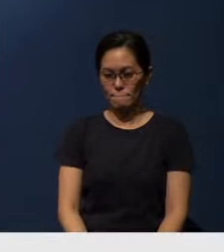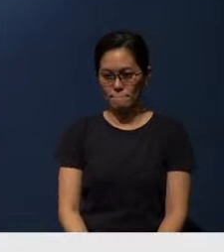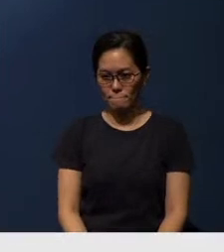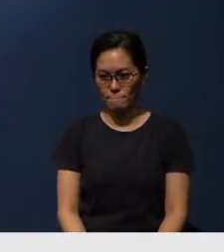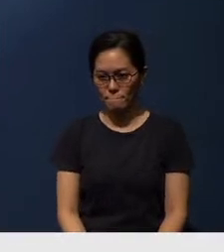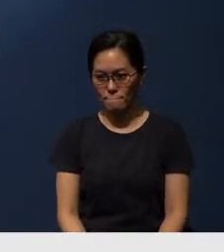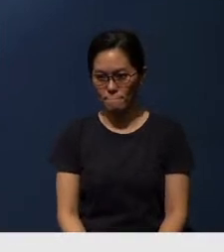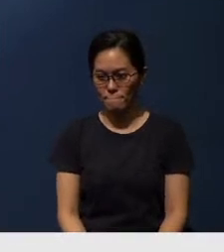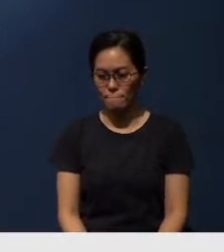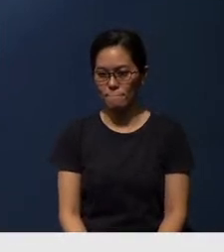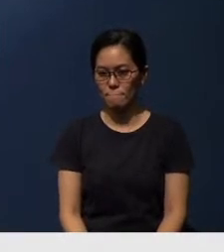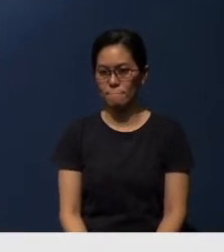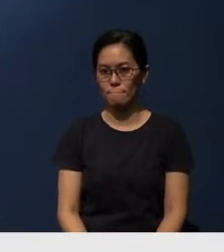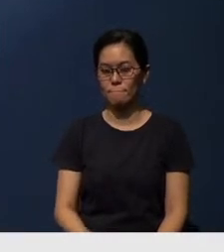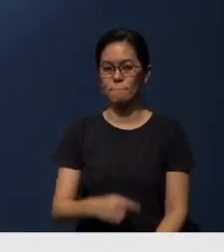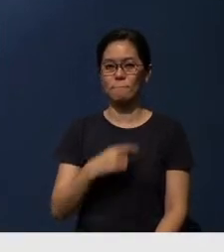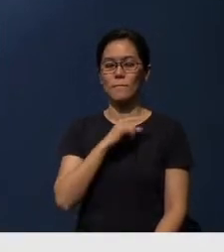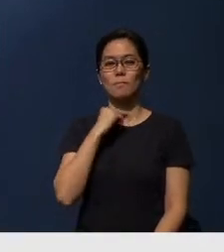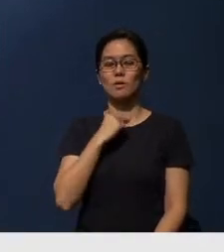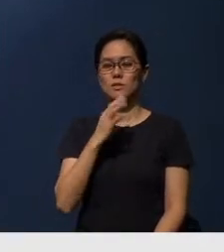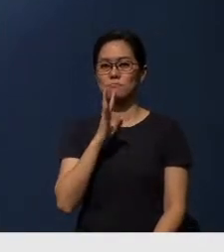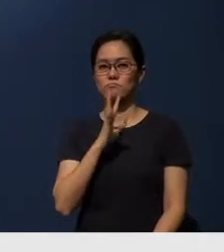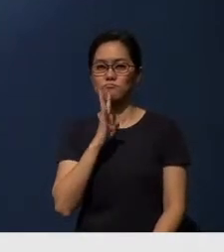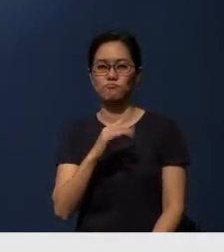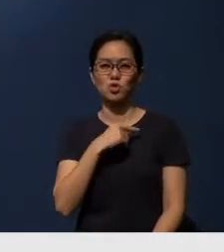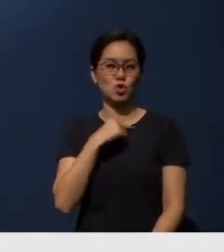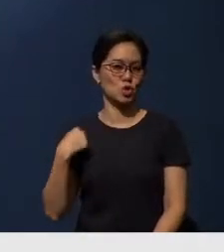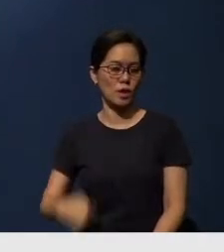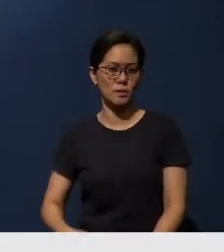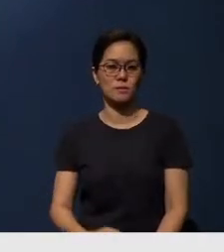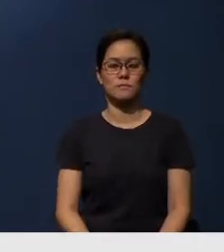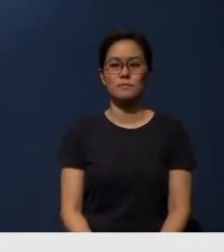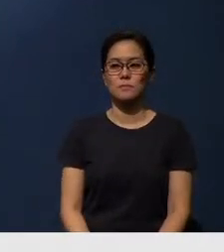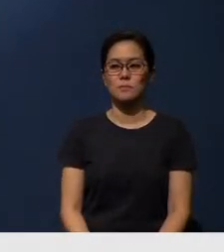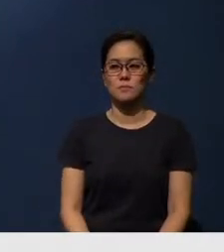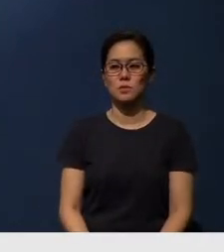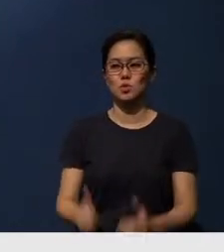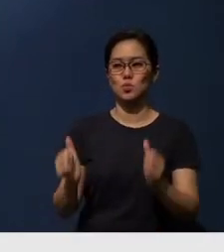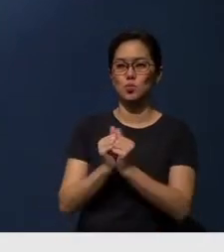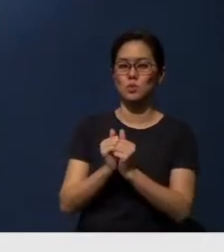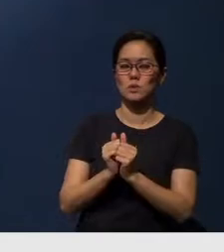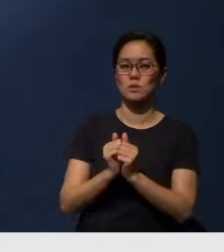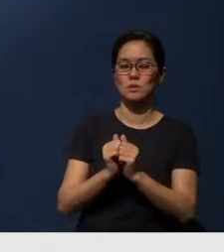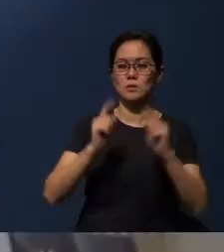[Mandarin]